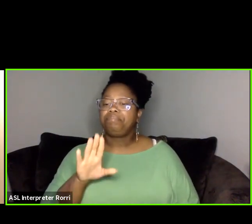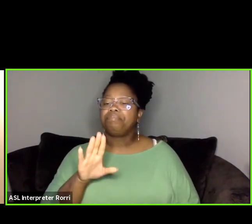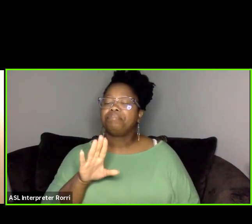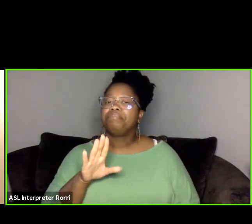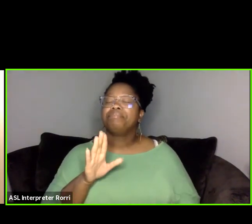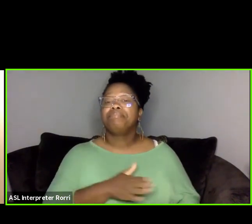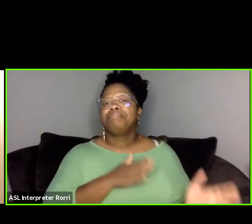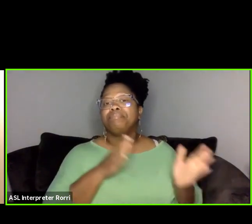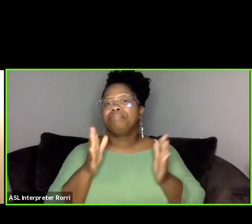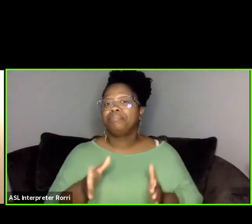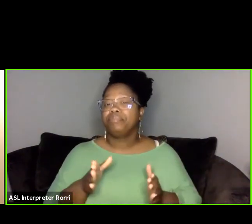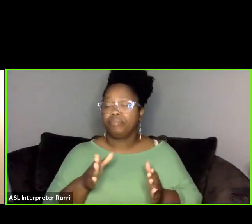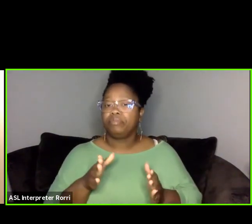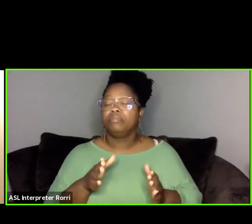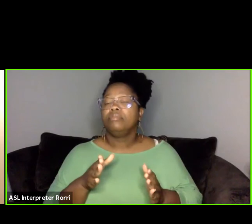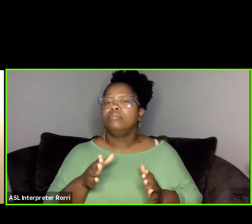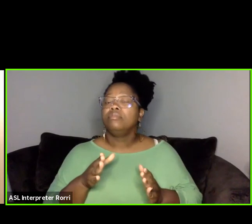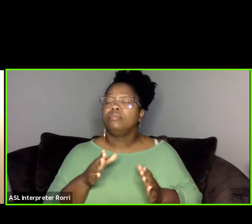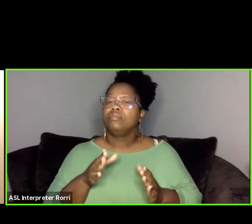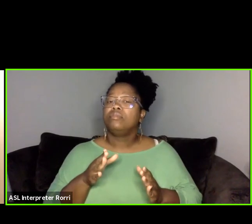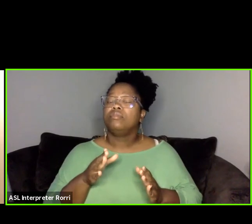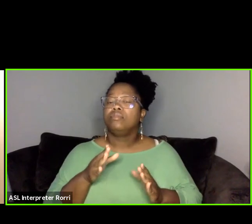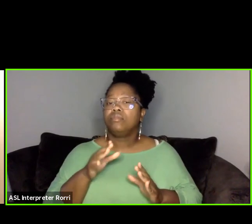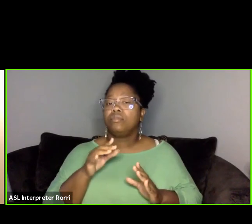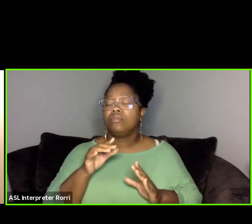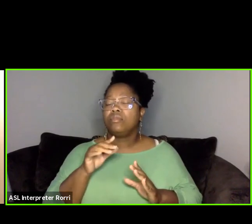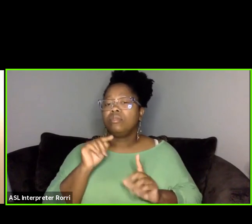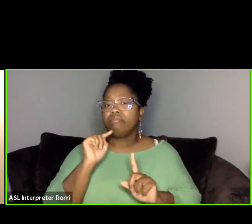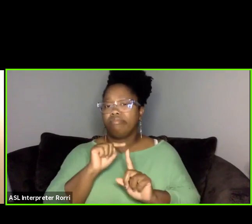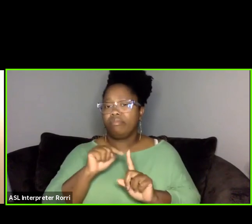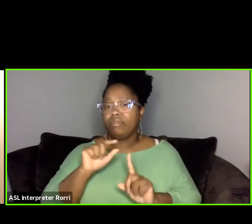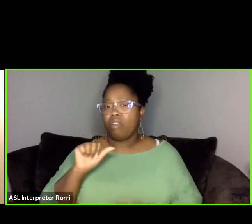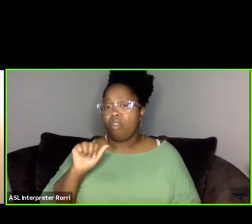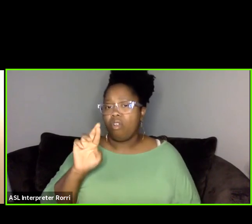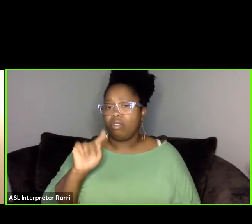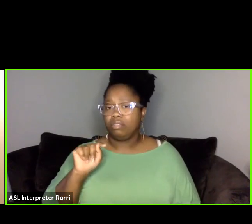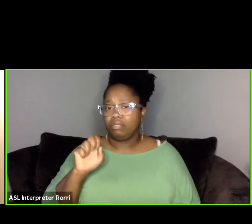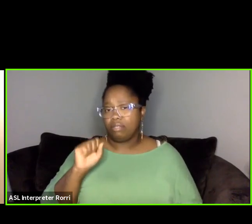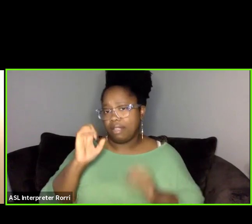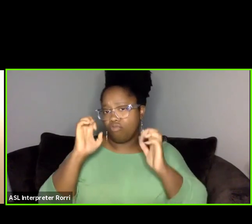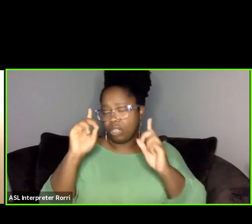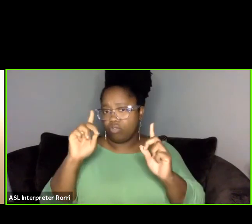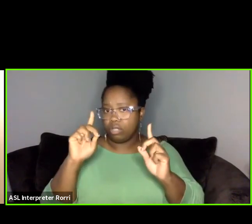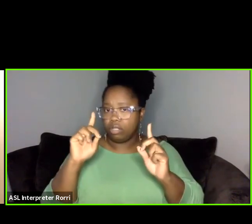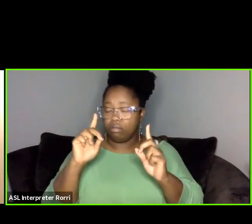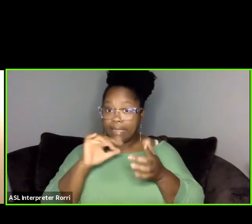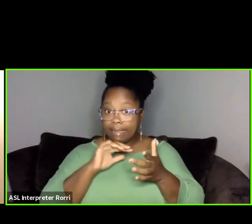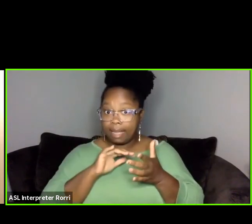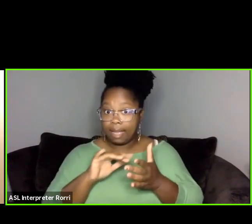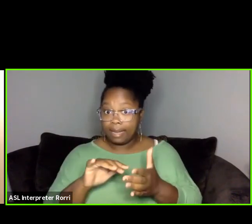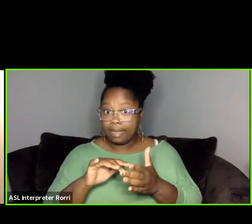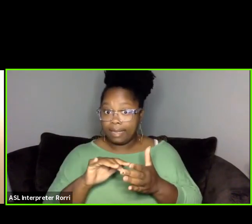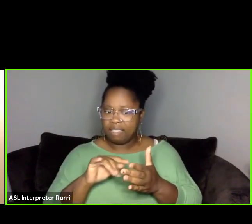as I mentioned before, the importance of study, you know, it can't be overemphasized